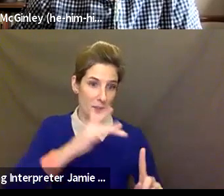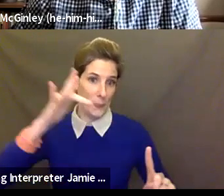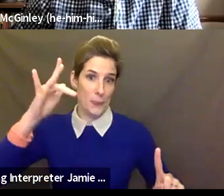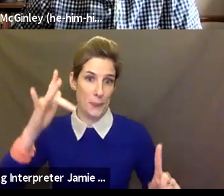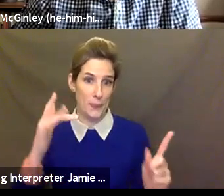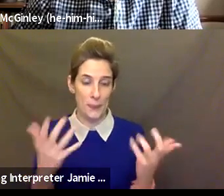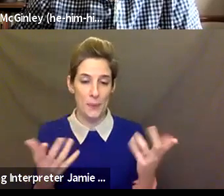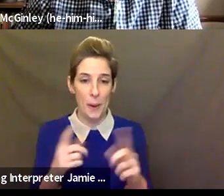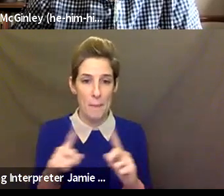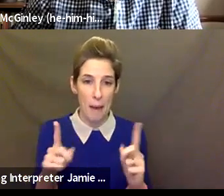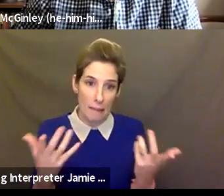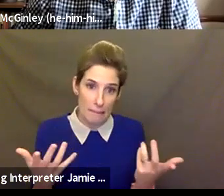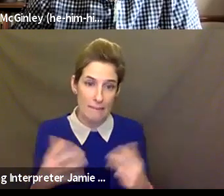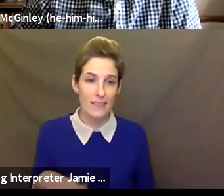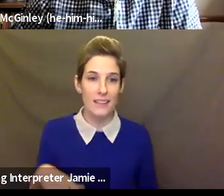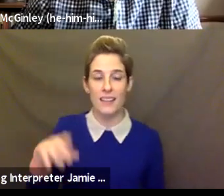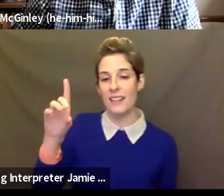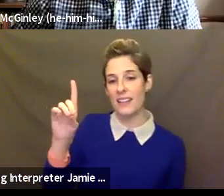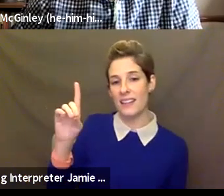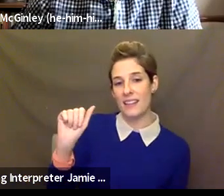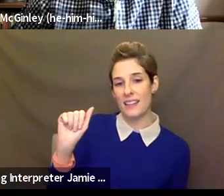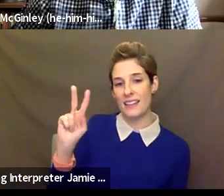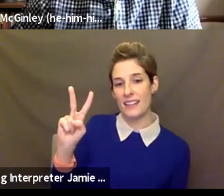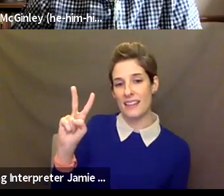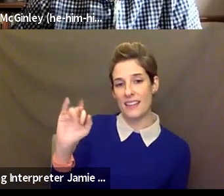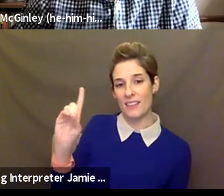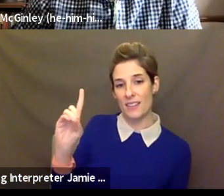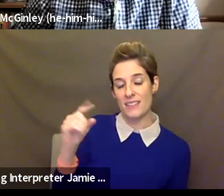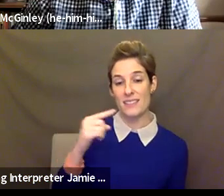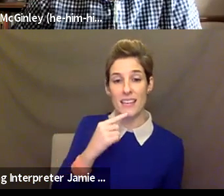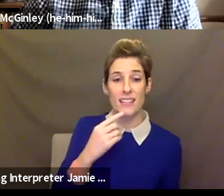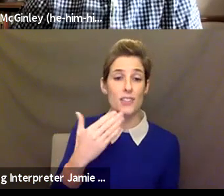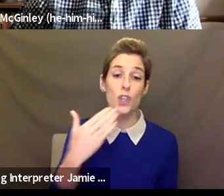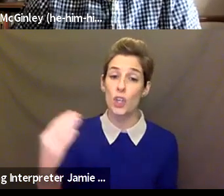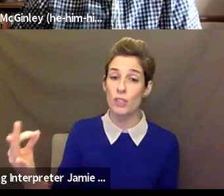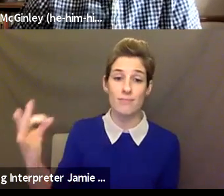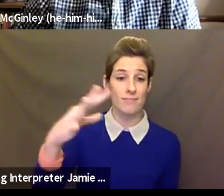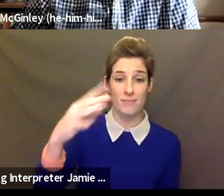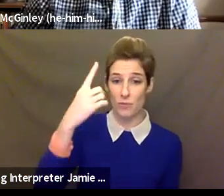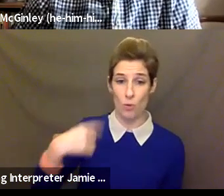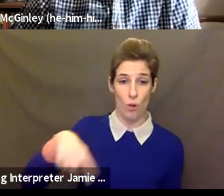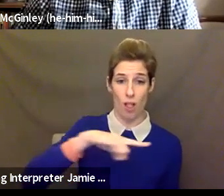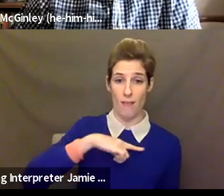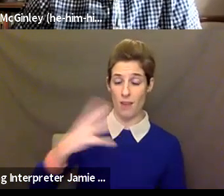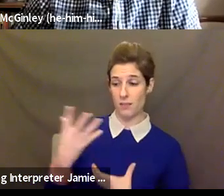David Shane: I would say that's a pretty solid tip for us in virtual space or in person. I think that's a great tip for us,